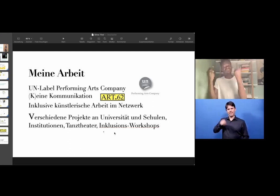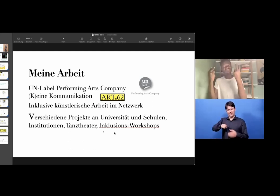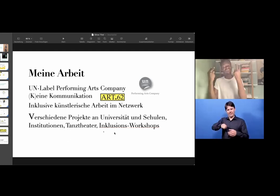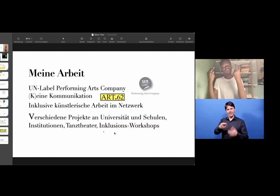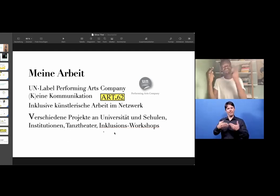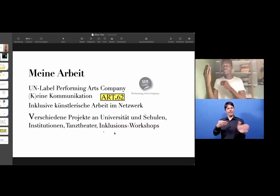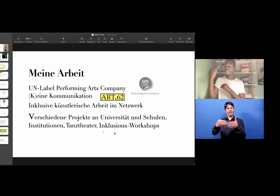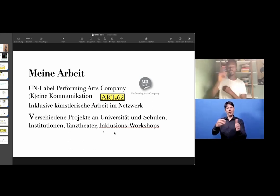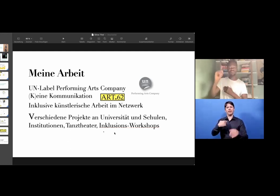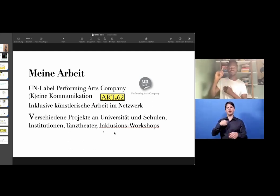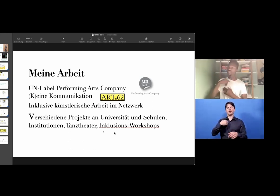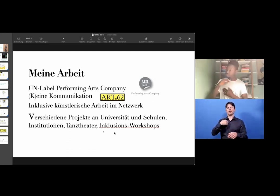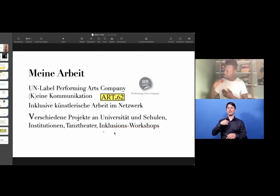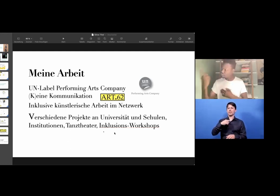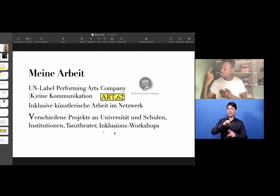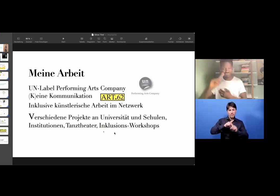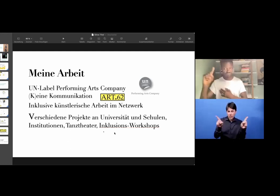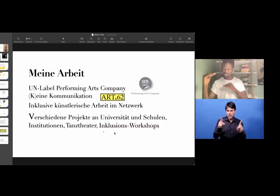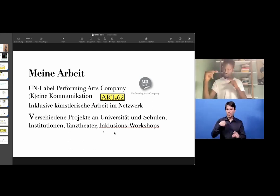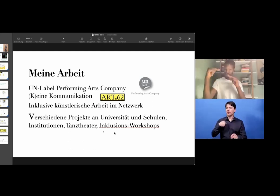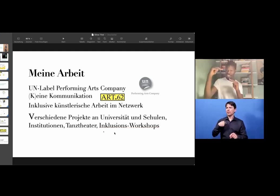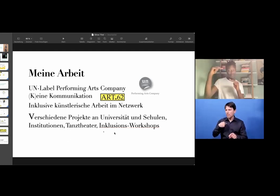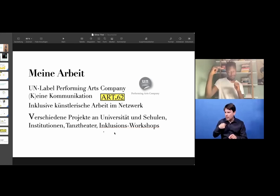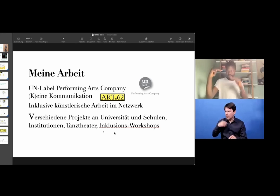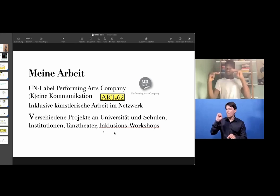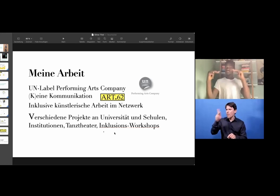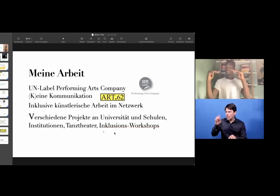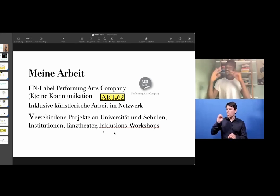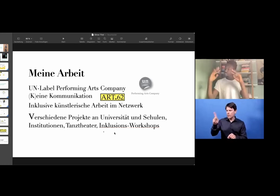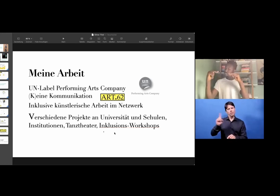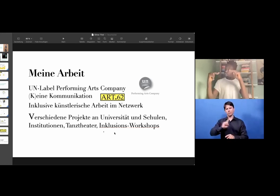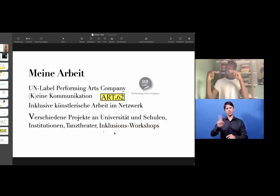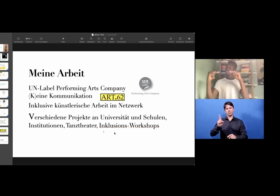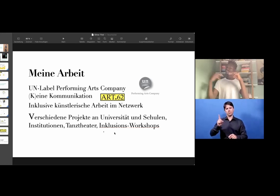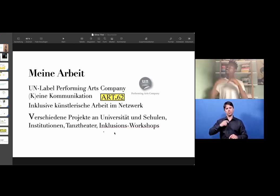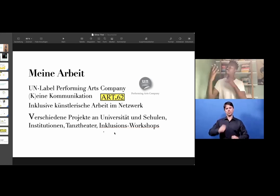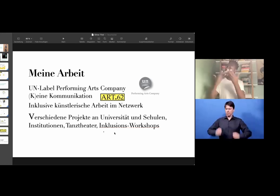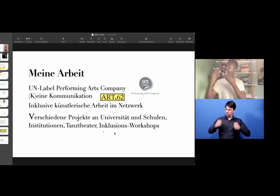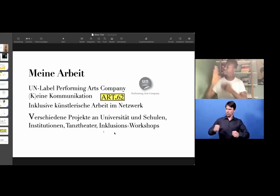And I have become a trademark. Like my name has become a trademark. So, I'm not like: